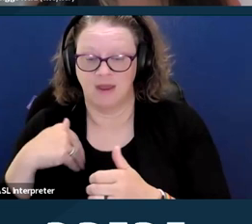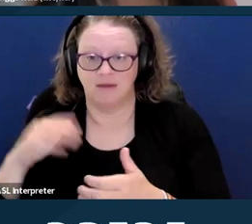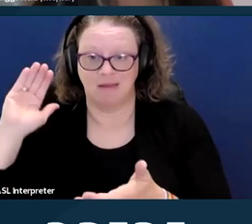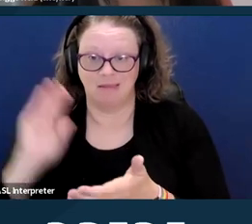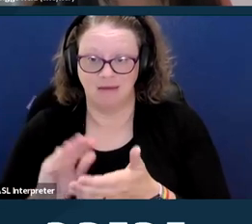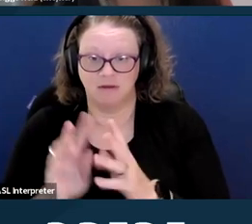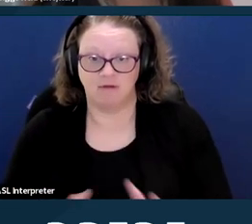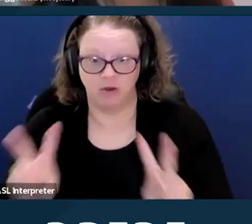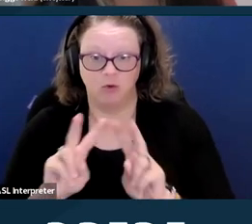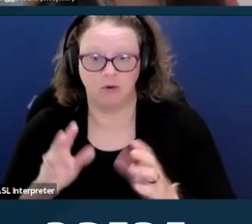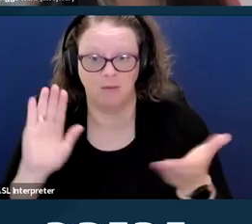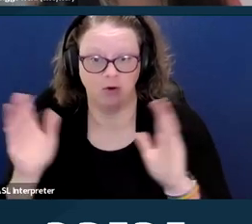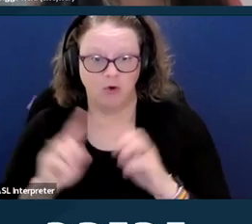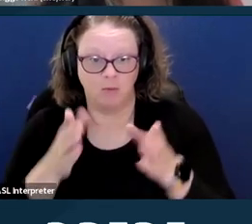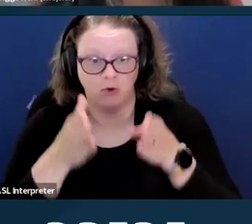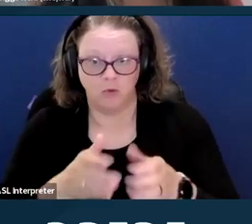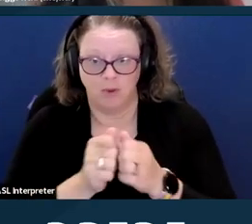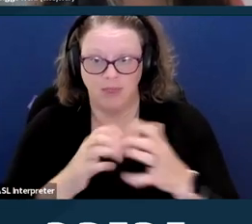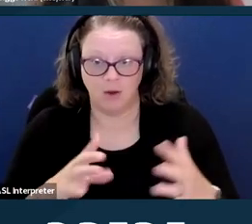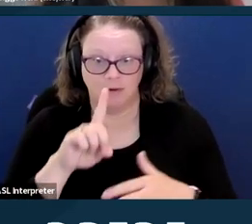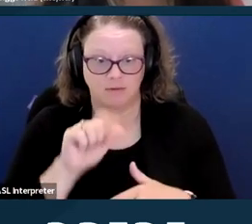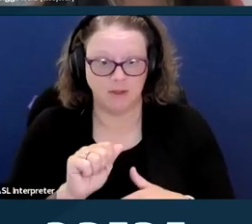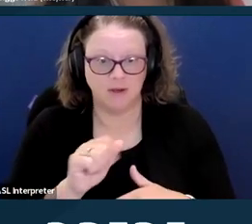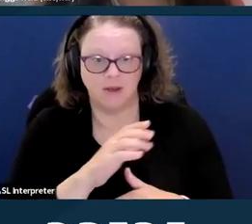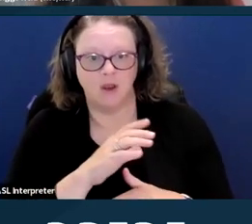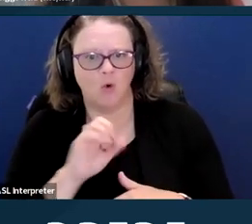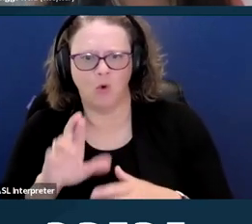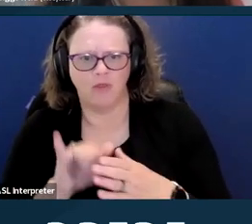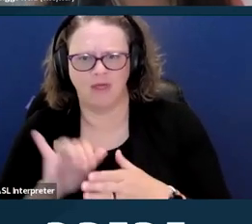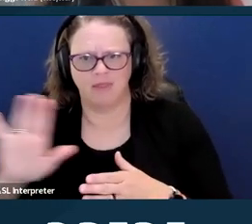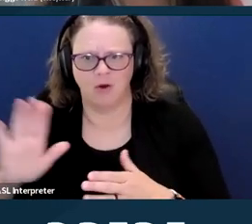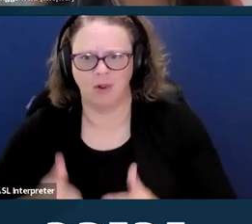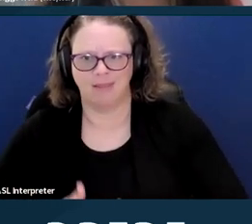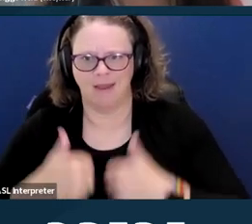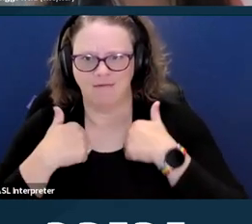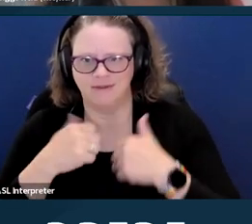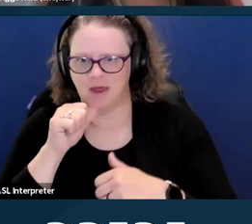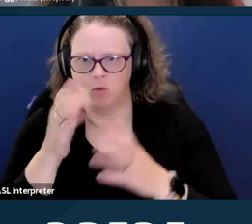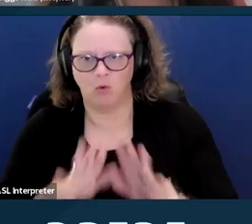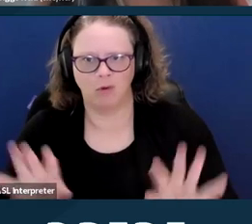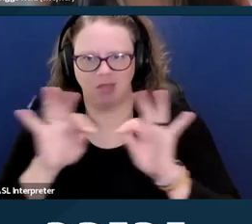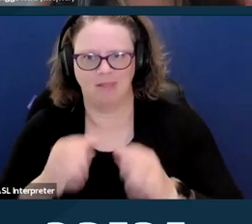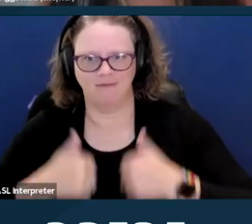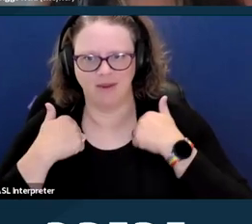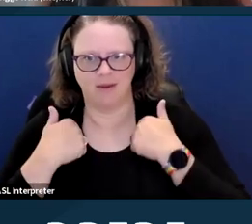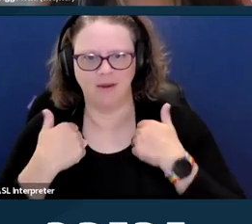In practice, this can look like, for example, it would now, it's prohibited for a provider